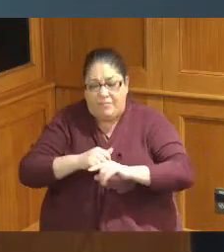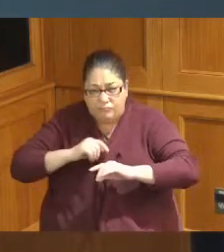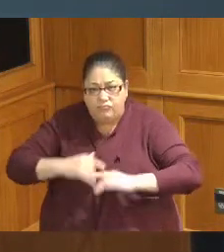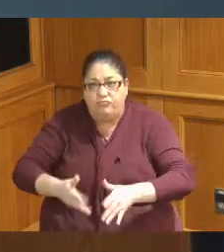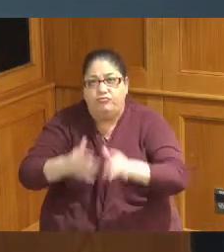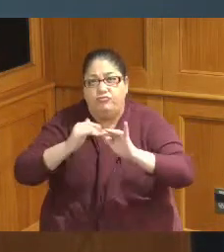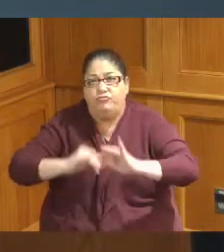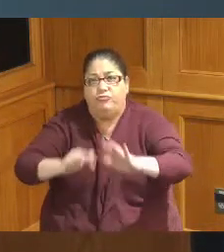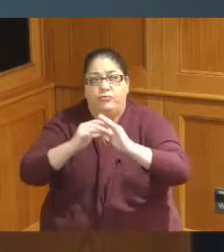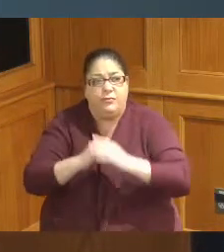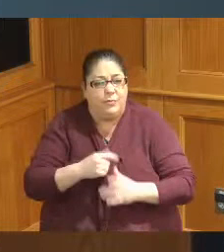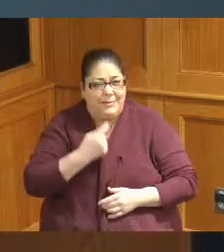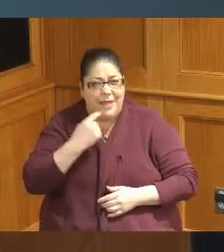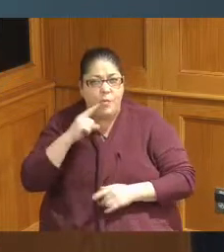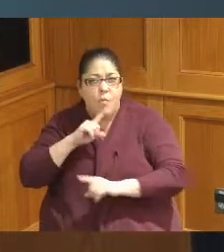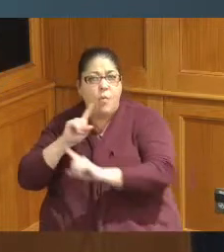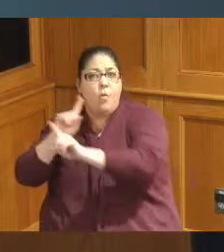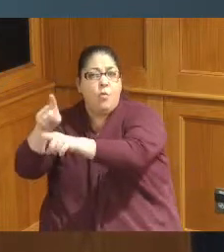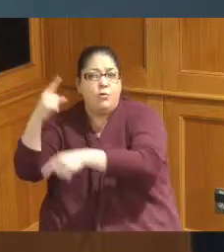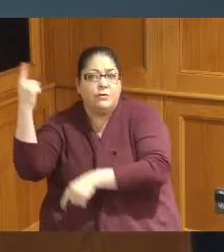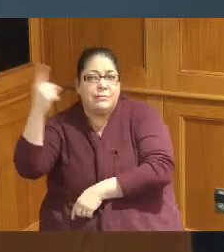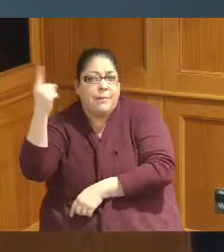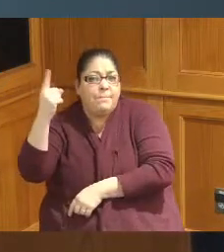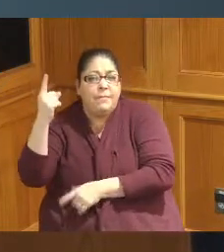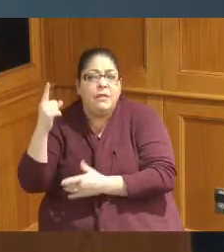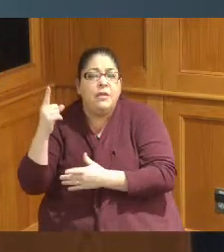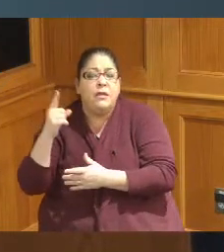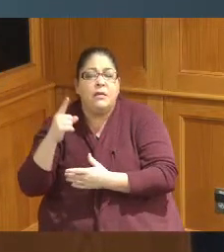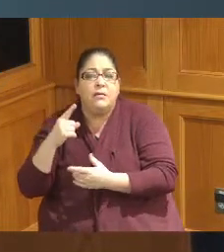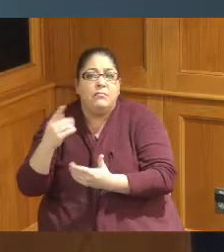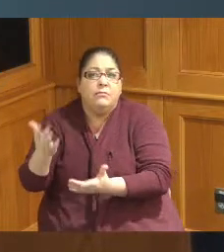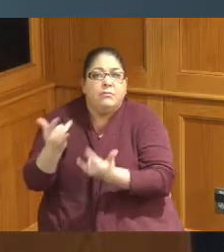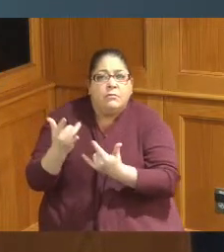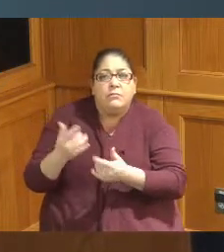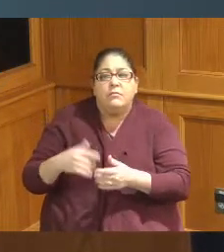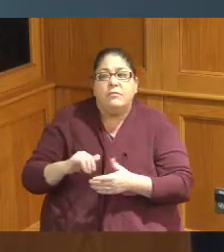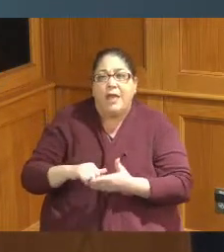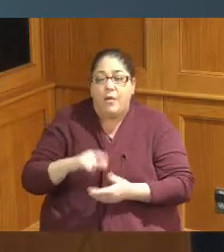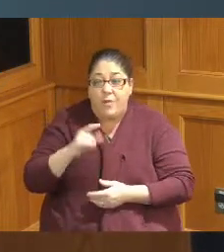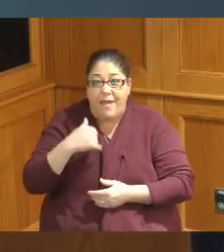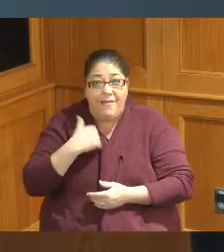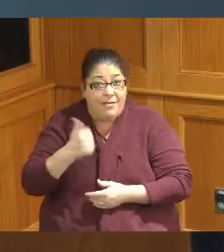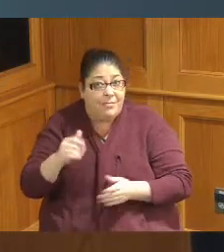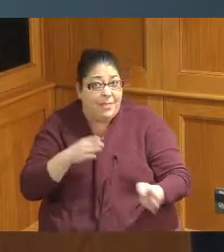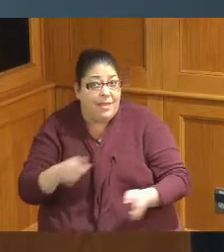said you had to order something and then get something in do we have a plan because that